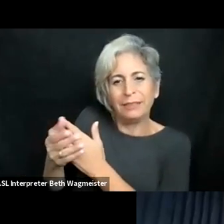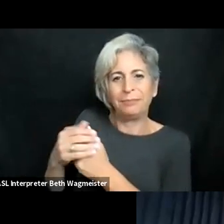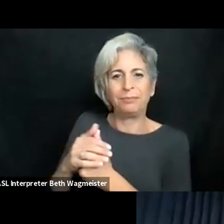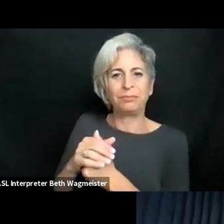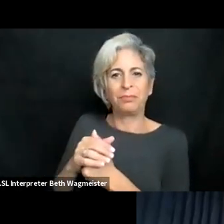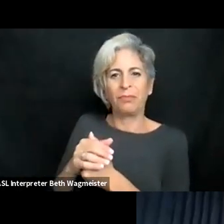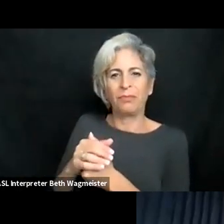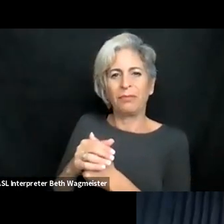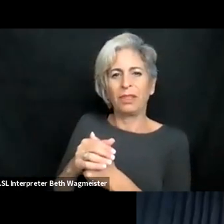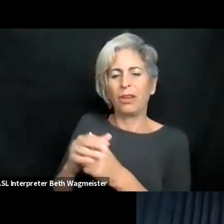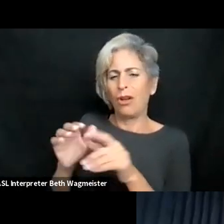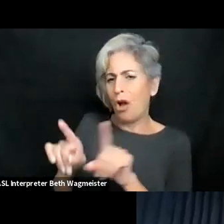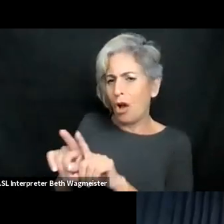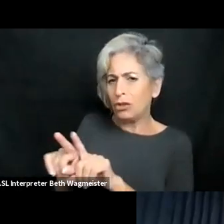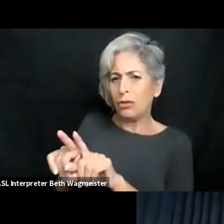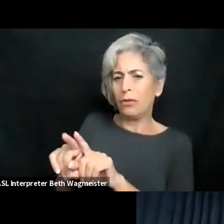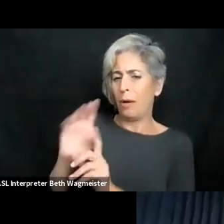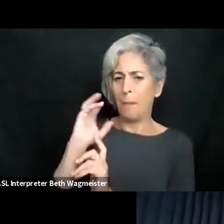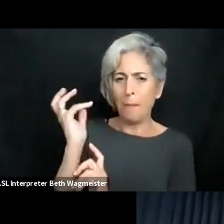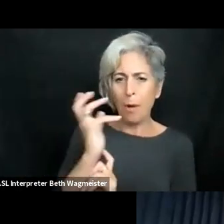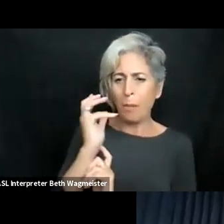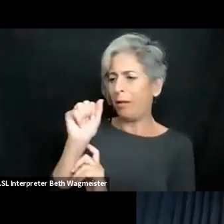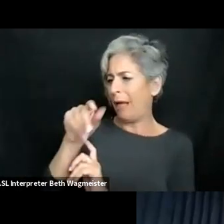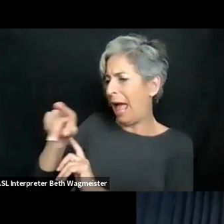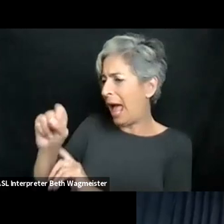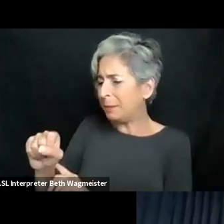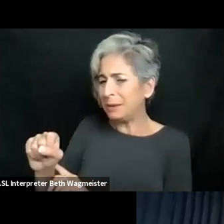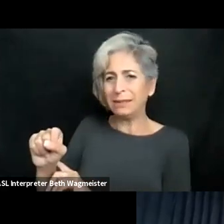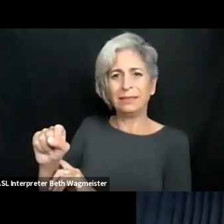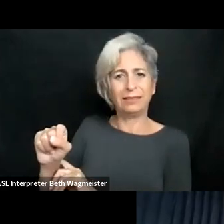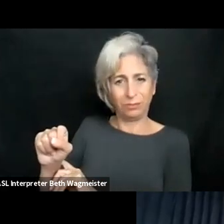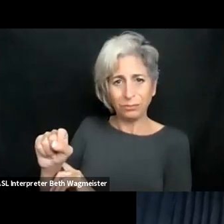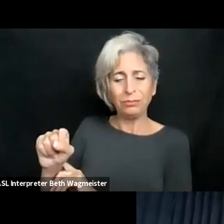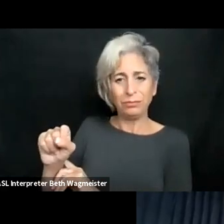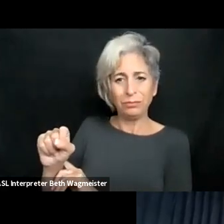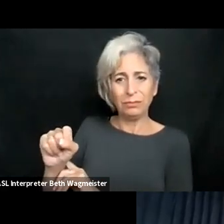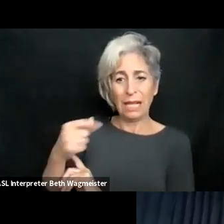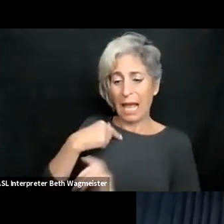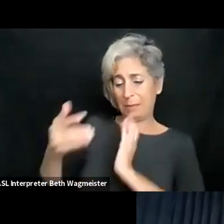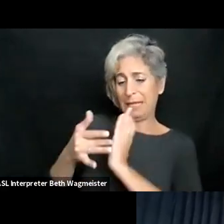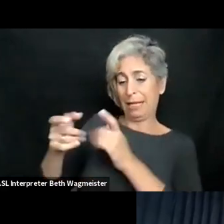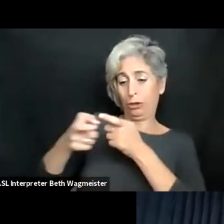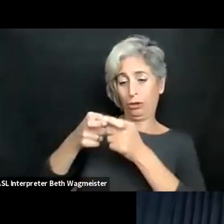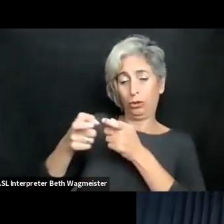built, really get deep into the technical